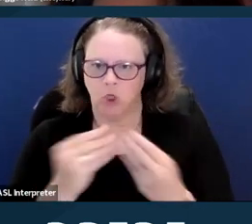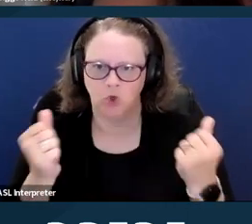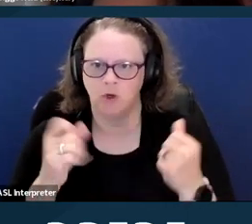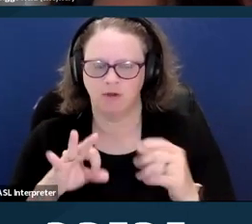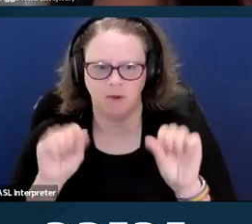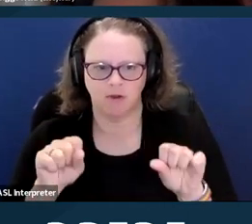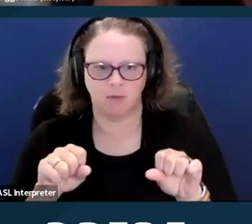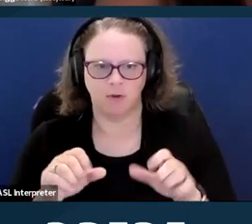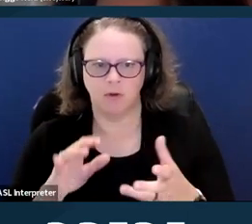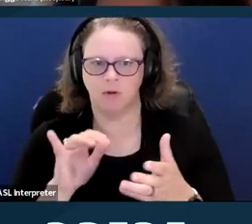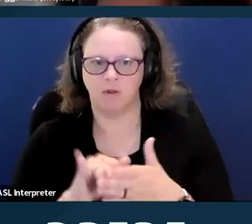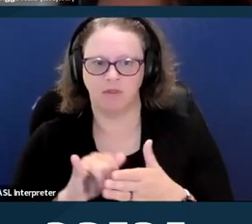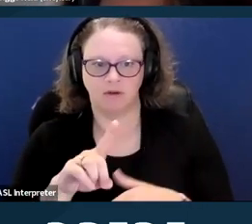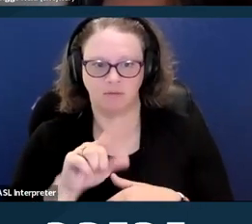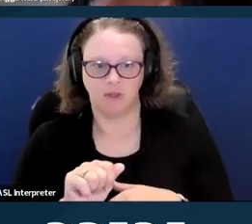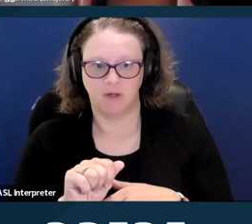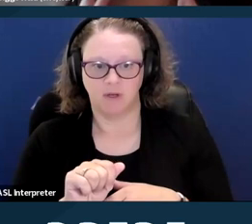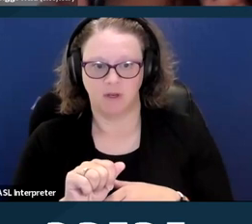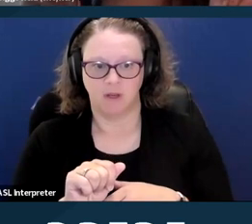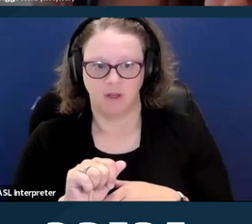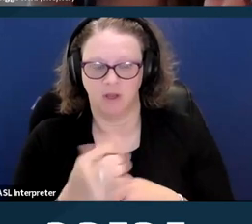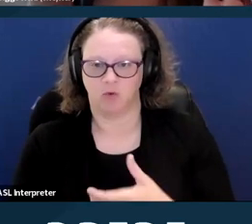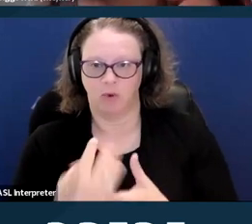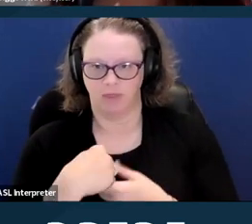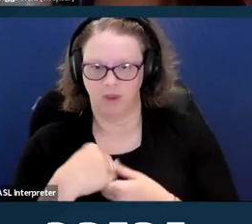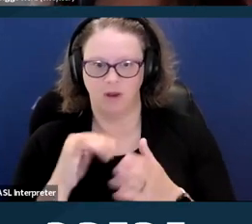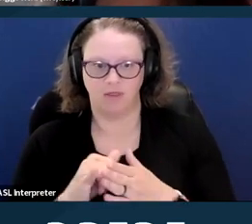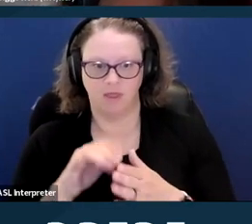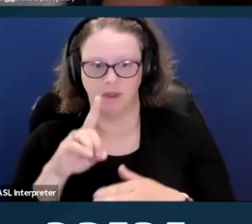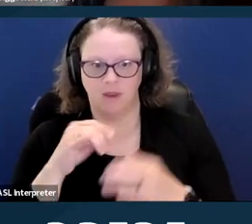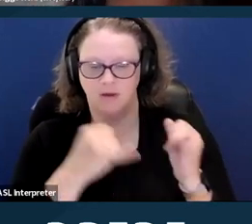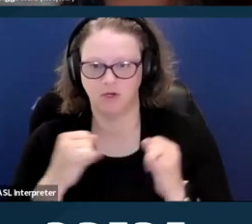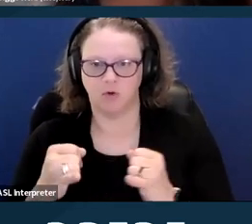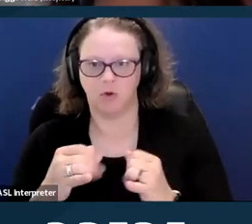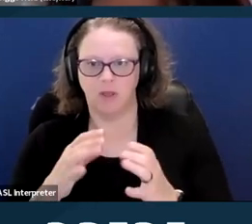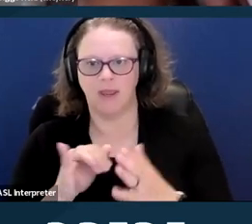and responsibility is placed on the individual to quote unquote, "overcome their disability."